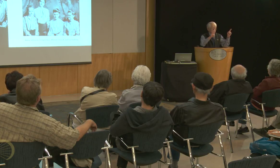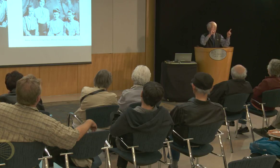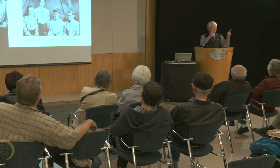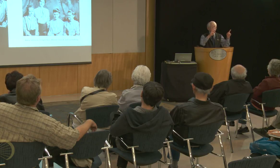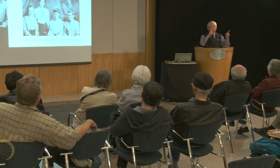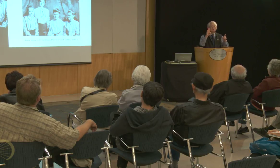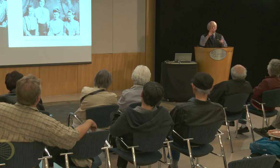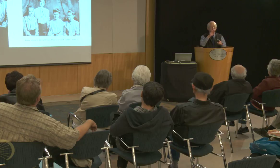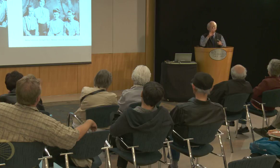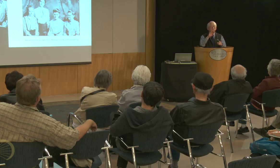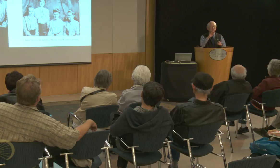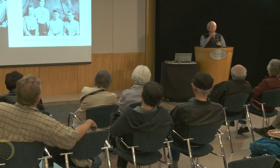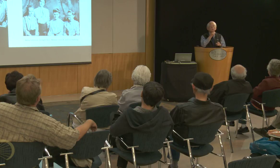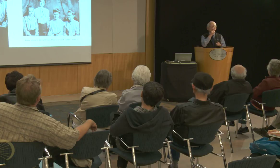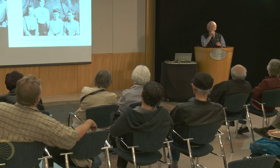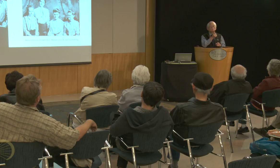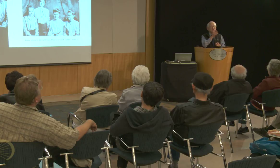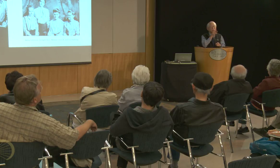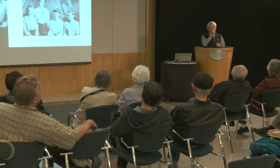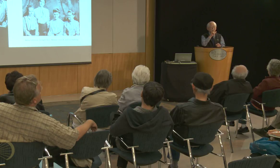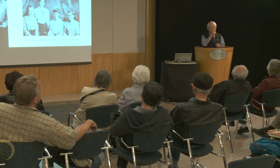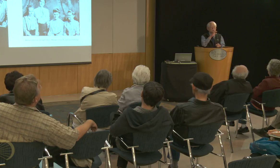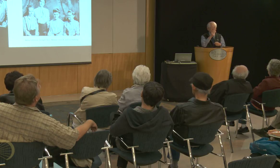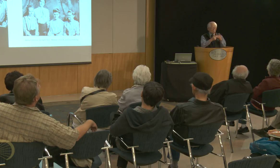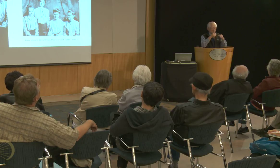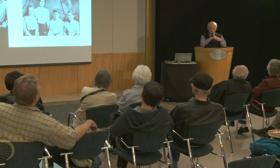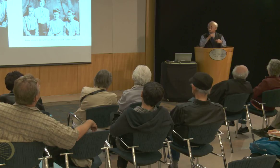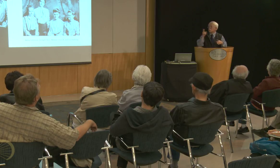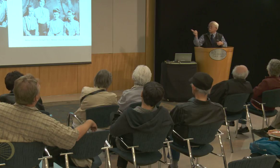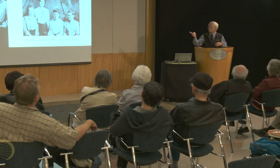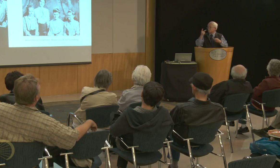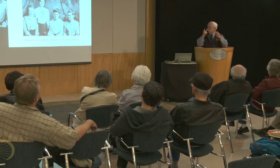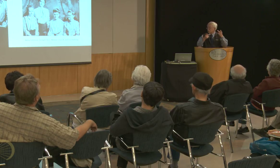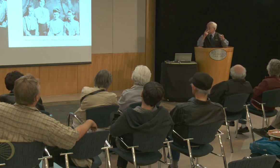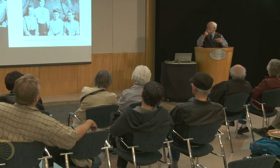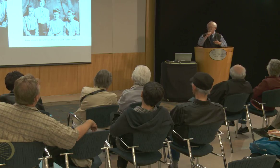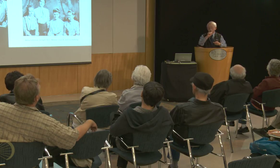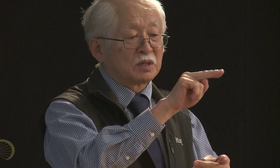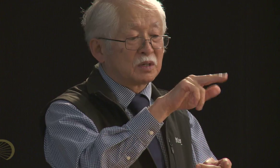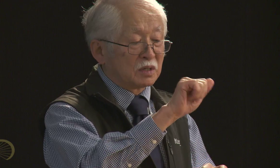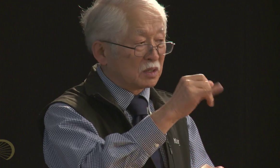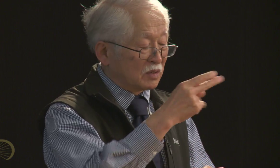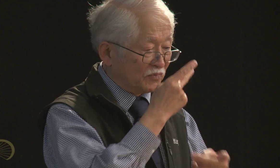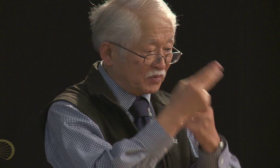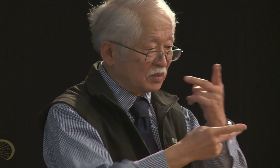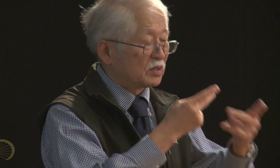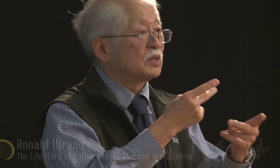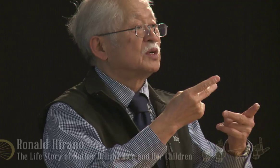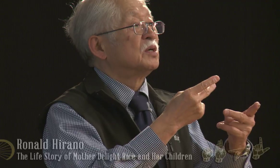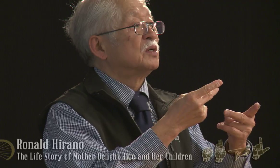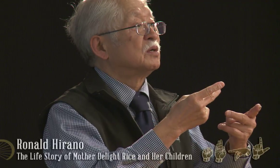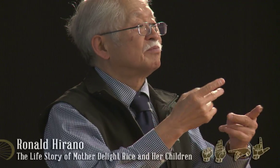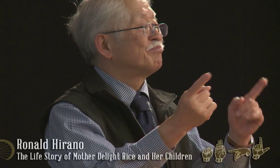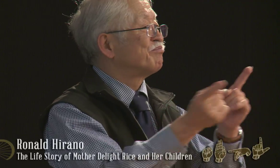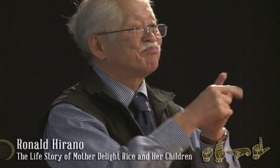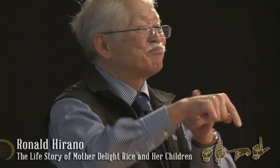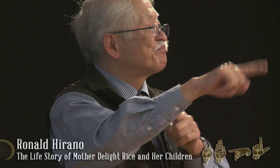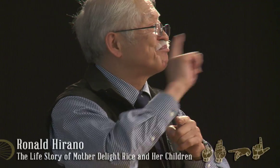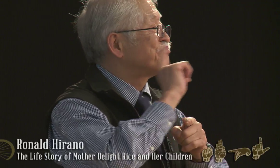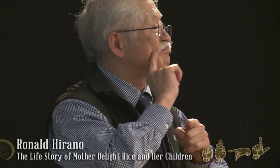she actually visited California, and to Berkeley, and she v-- uh, visit-- Anna Johnson visited